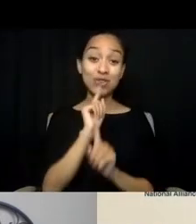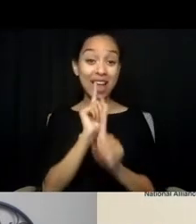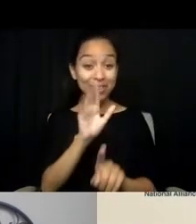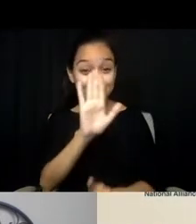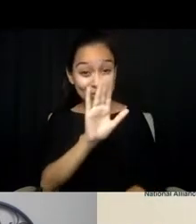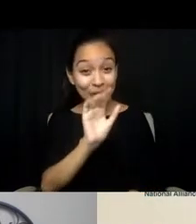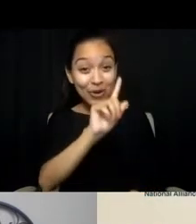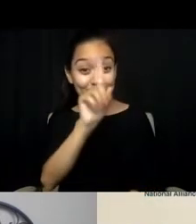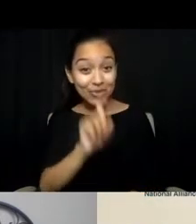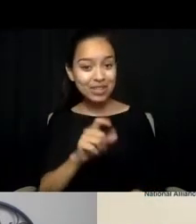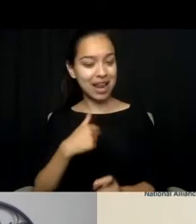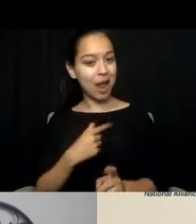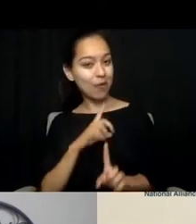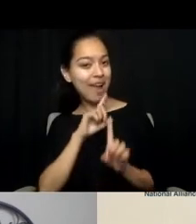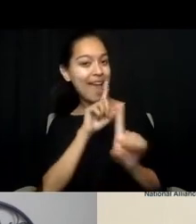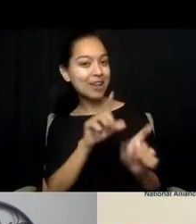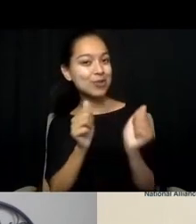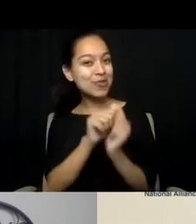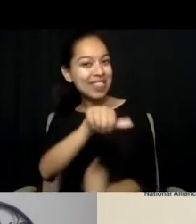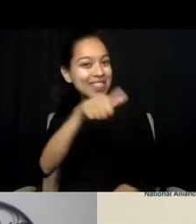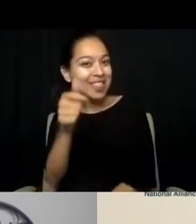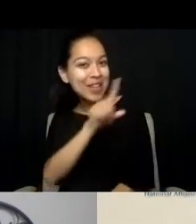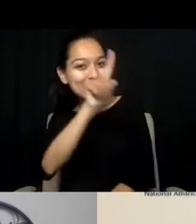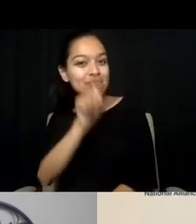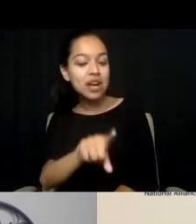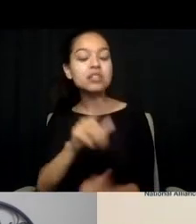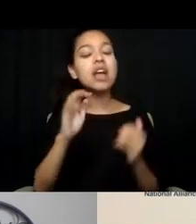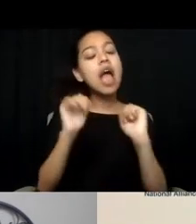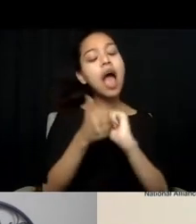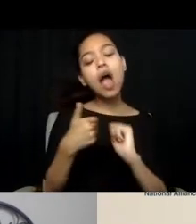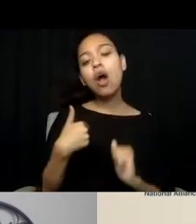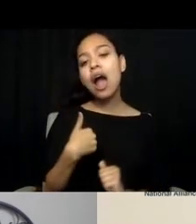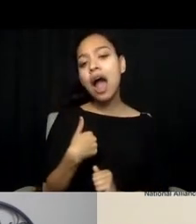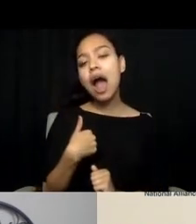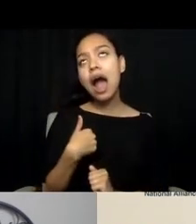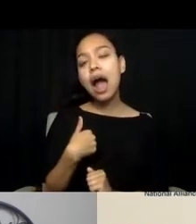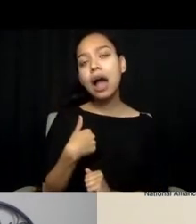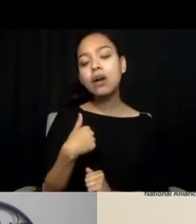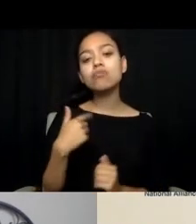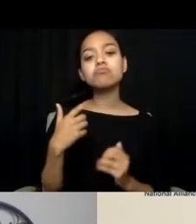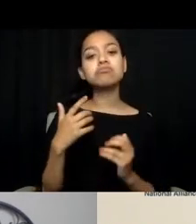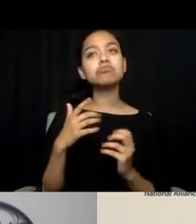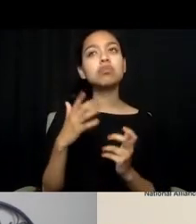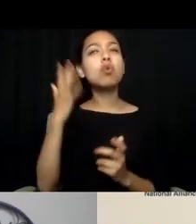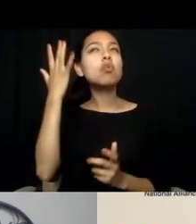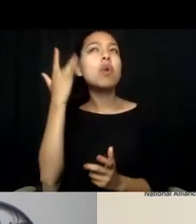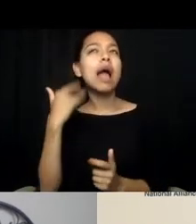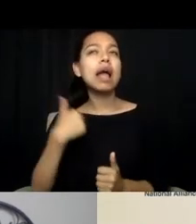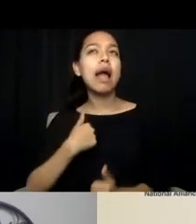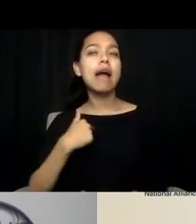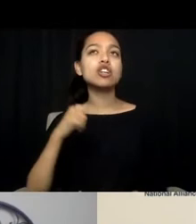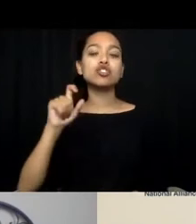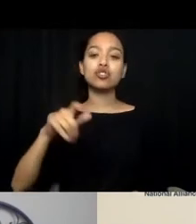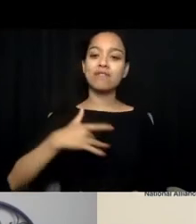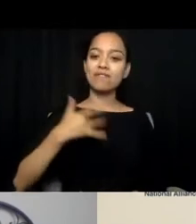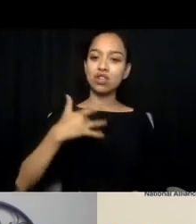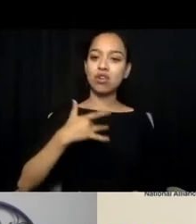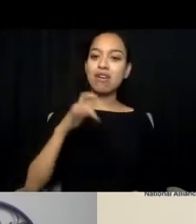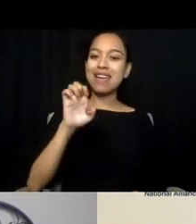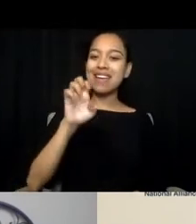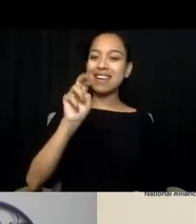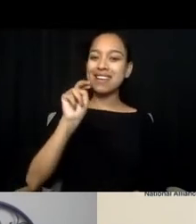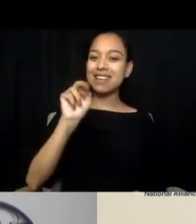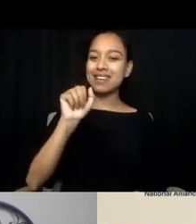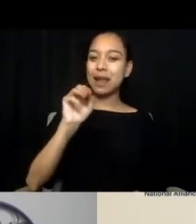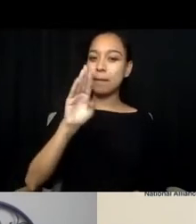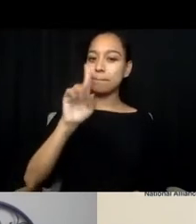Why should I feel enabled to make that call to 911